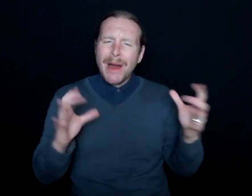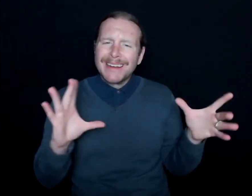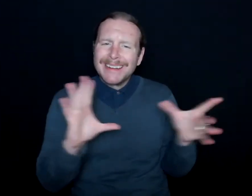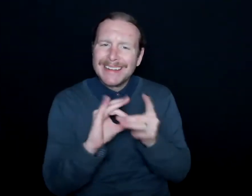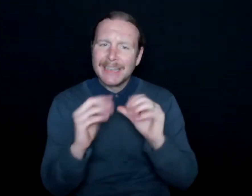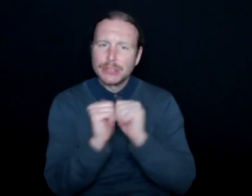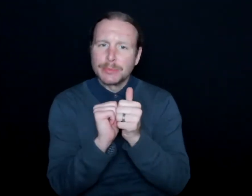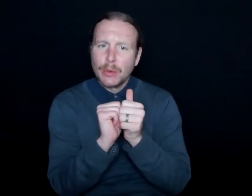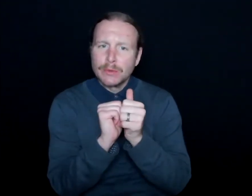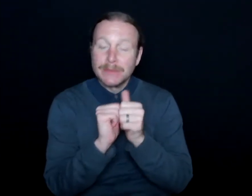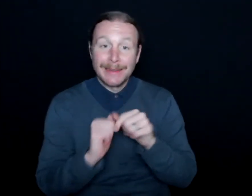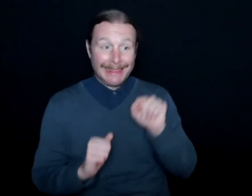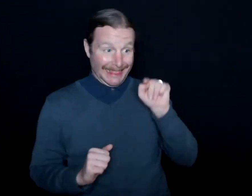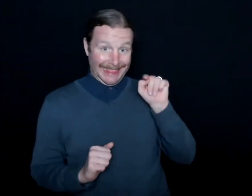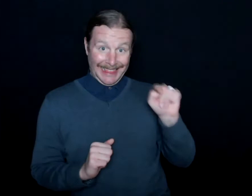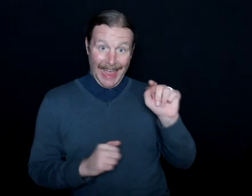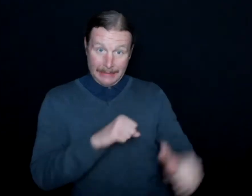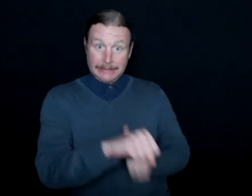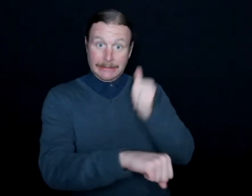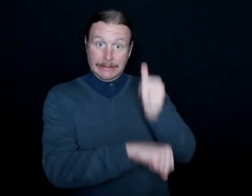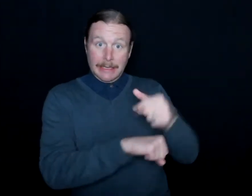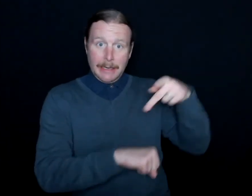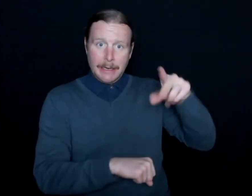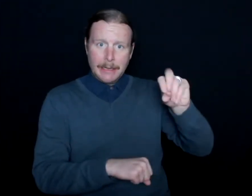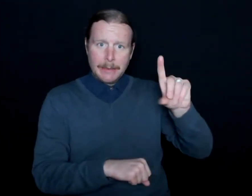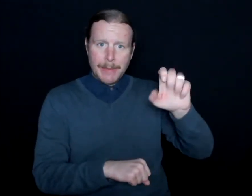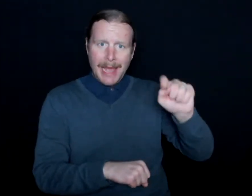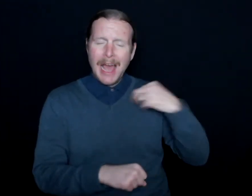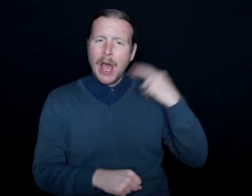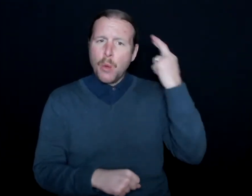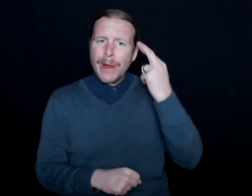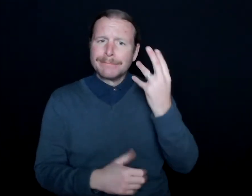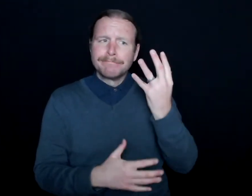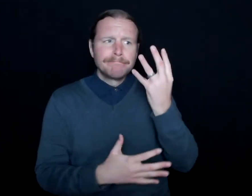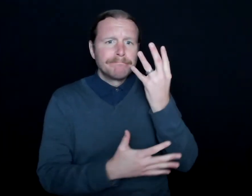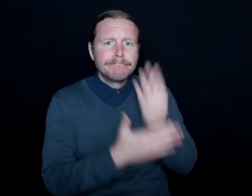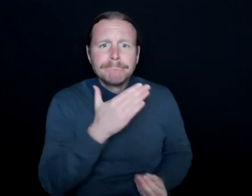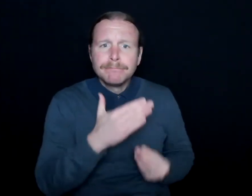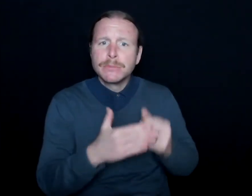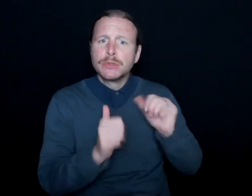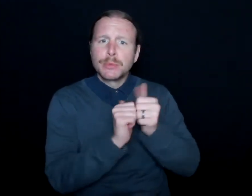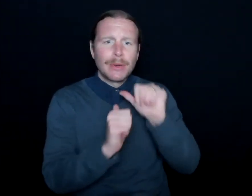And it was there that I realized how inaccessible sports was.